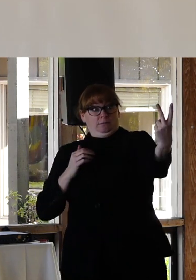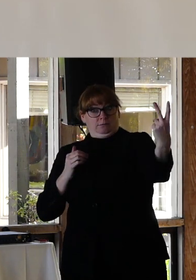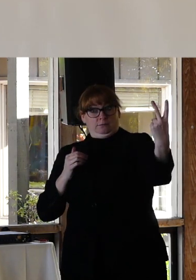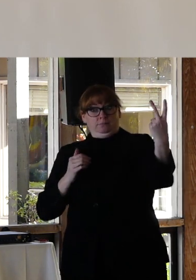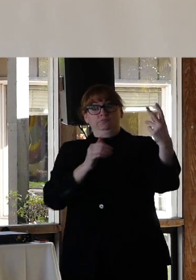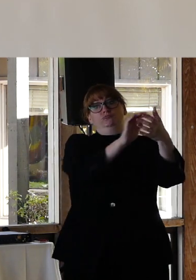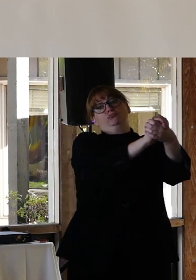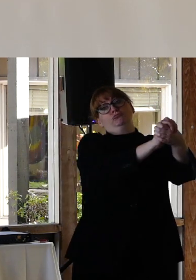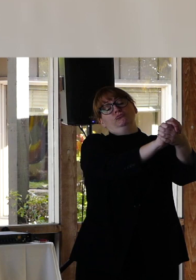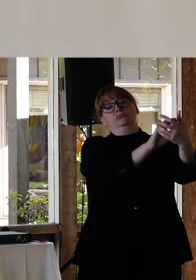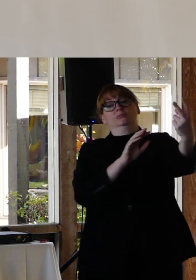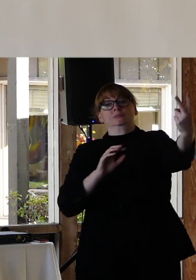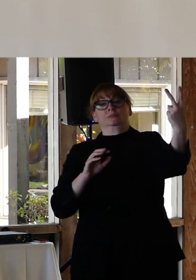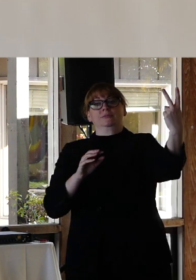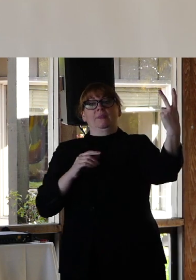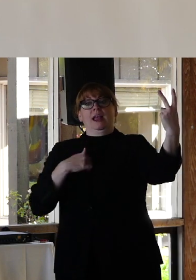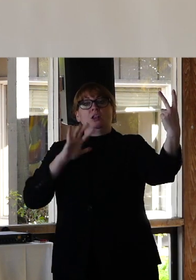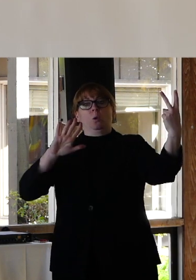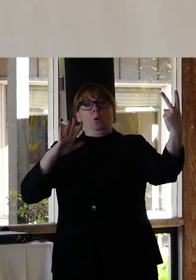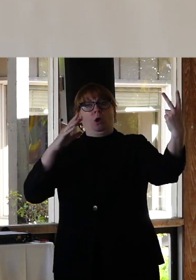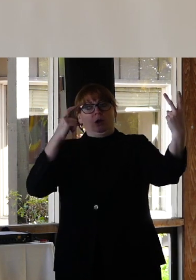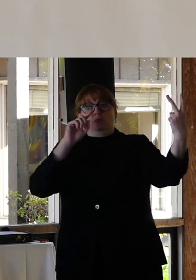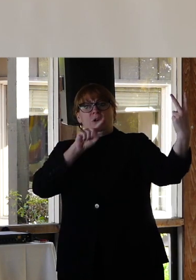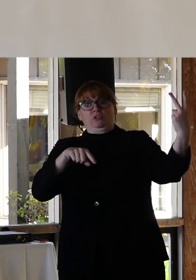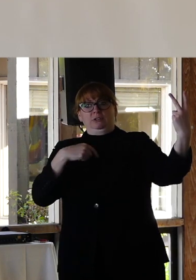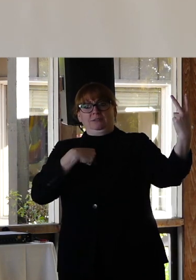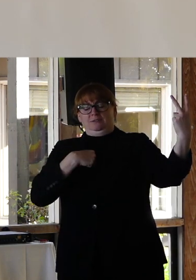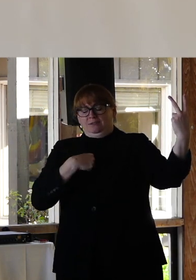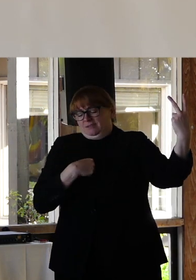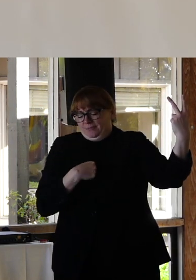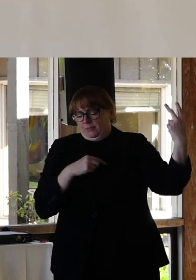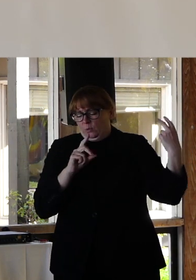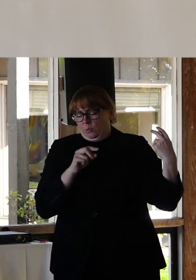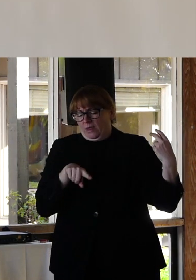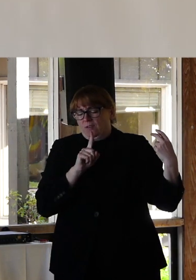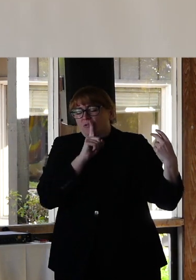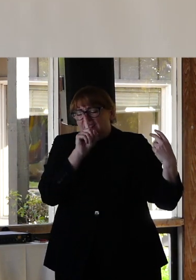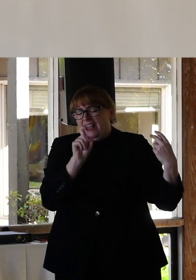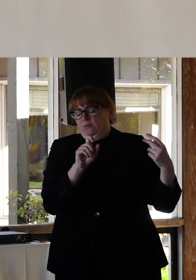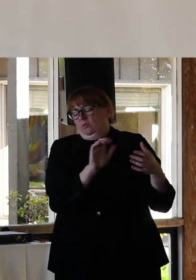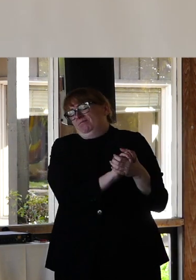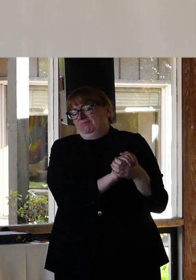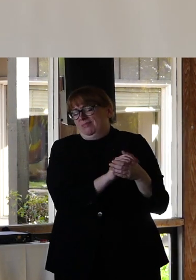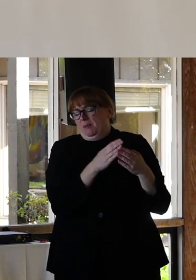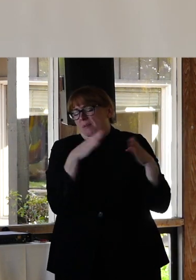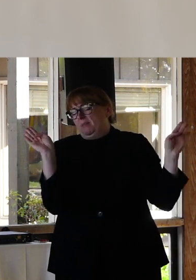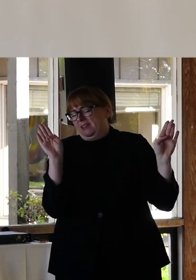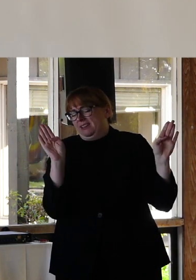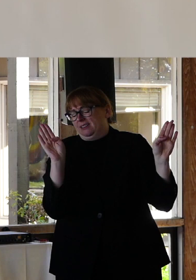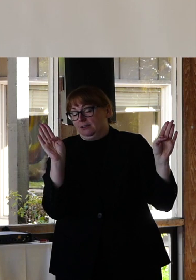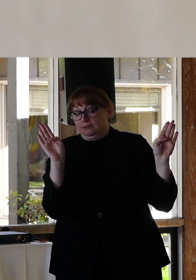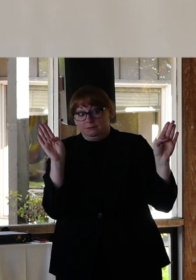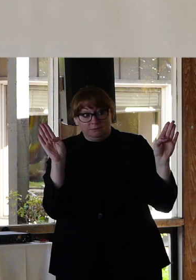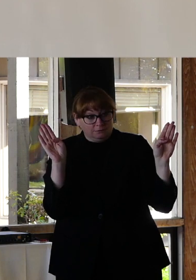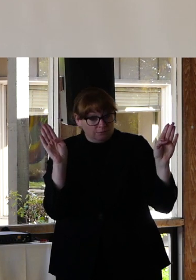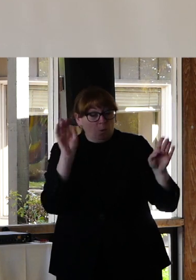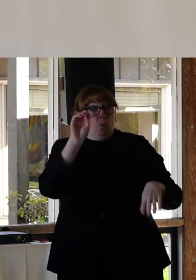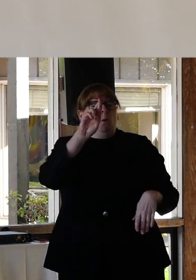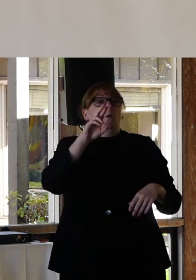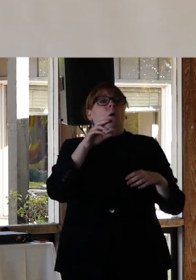on the street who are holding hands in your gut reaction is, Oh, do they really have to do that in public. Or maybe your gut reaction is you look